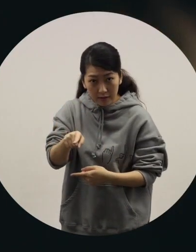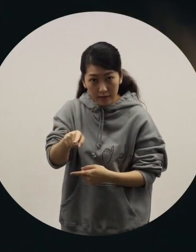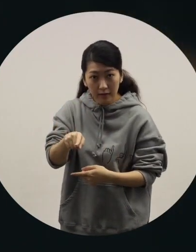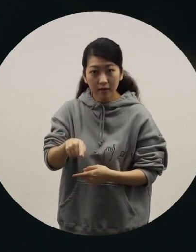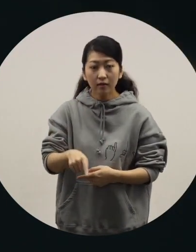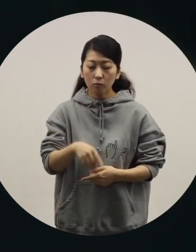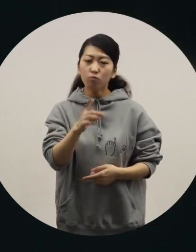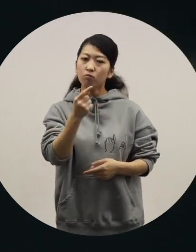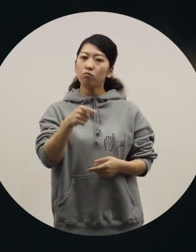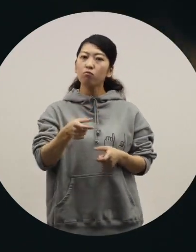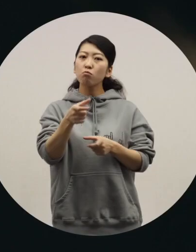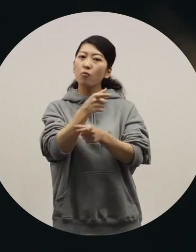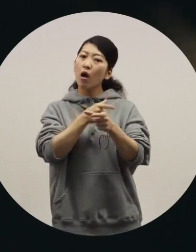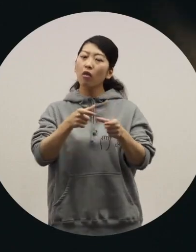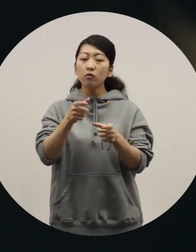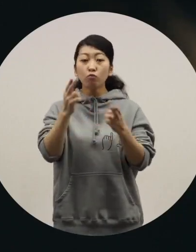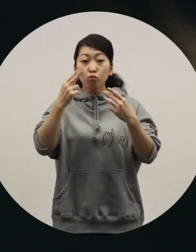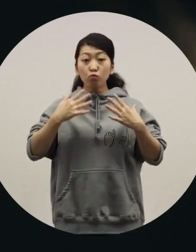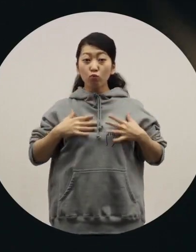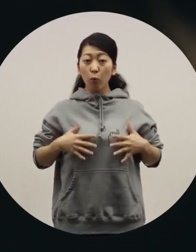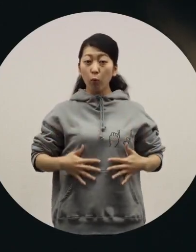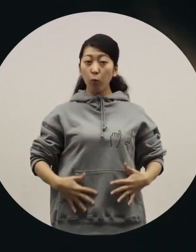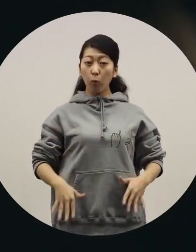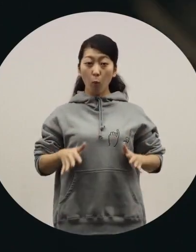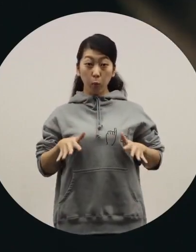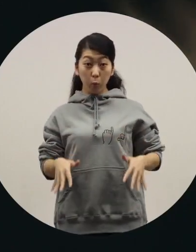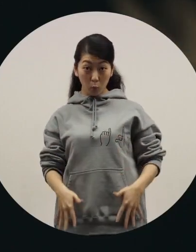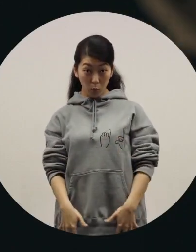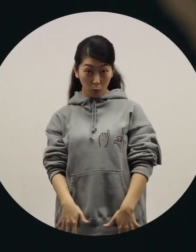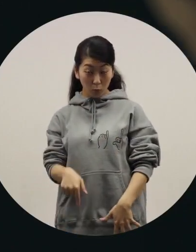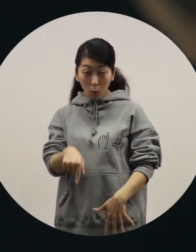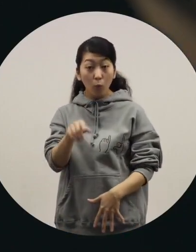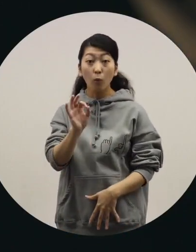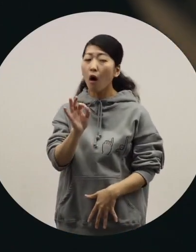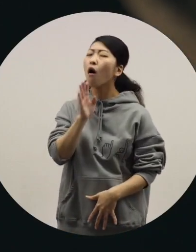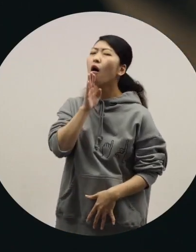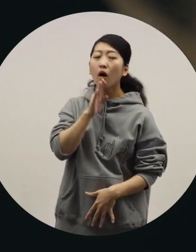And in an evening dress c [Ochiai] That's right. -[Azuma] It's easier to move in.